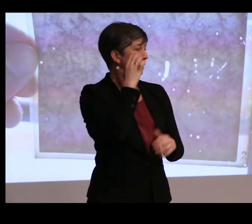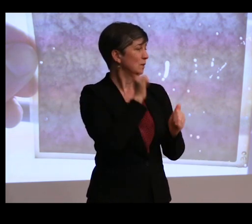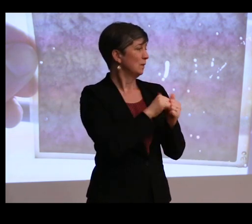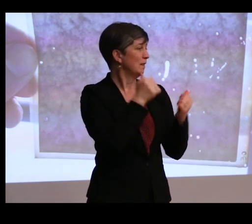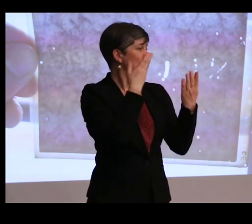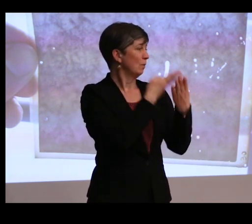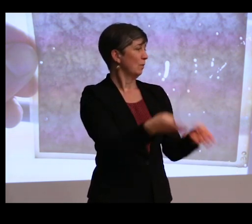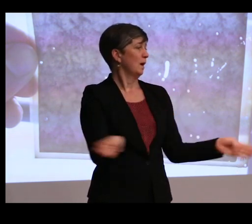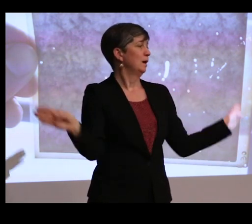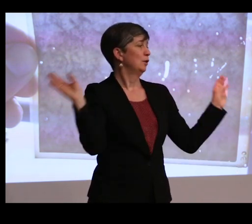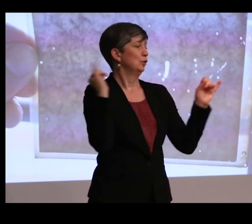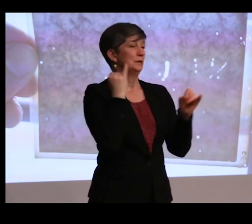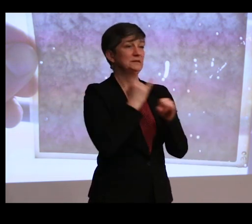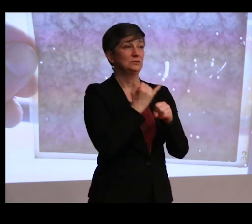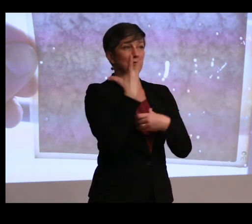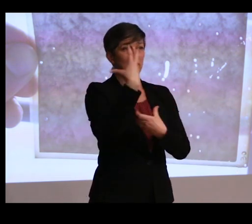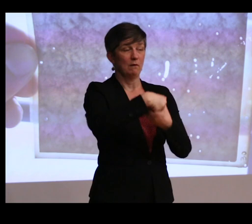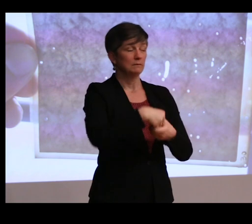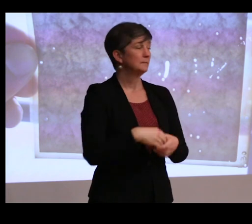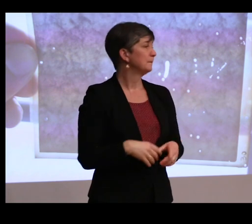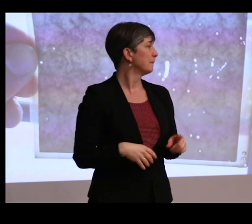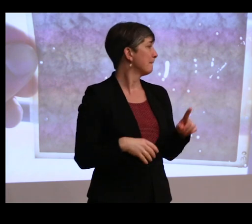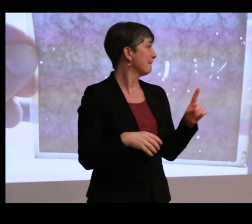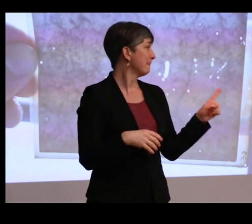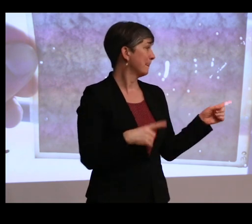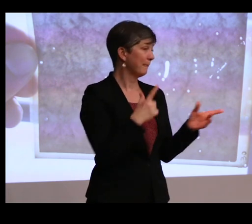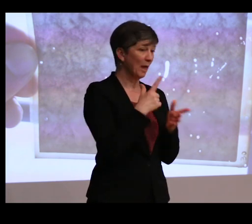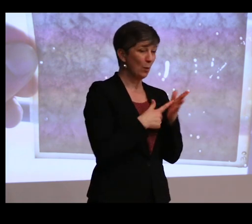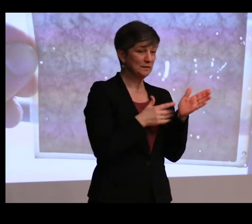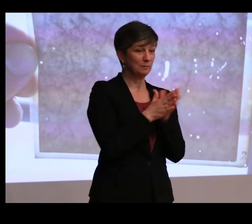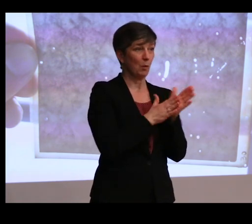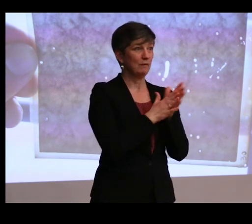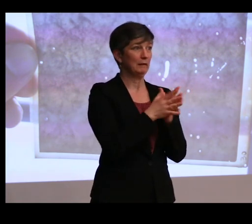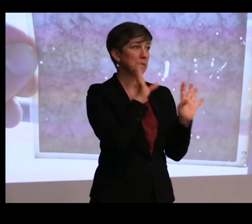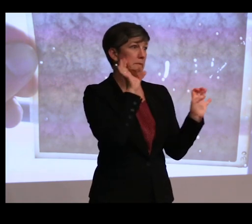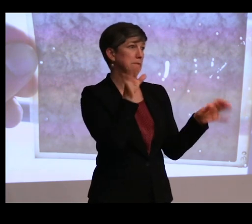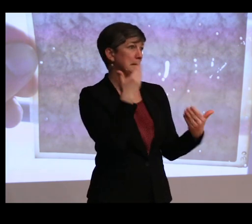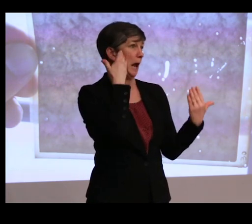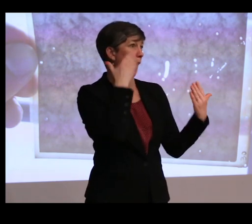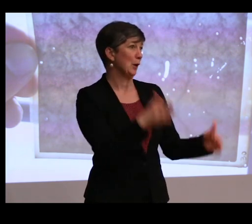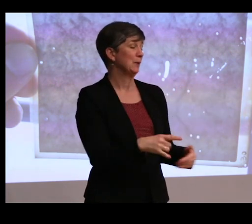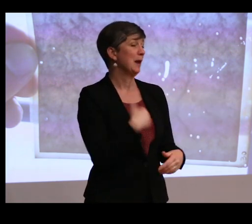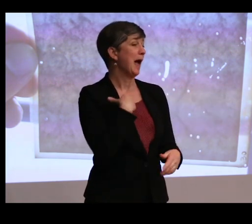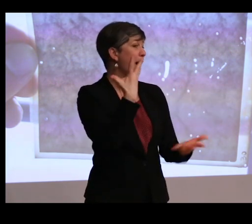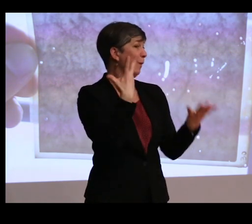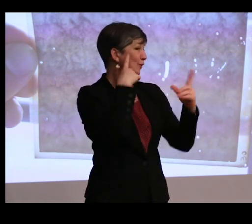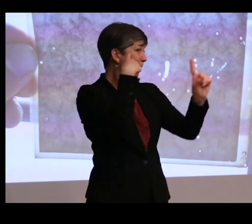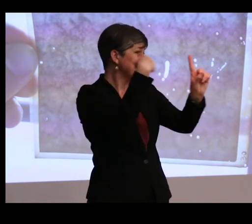institutions involved. As to what's motivating it, I don't know. I want to be really optimistic.